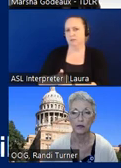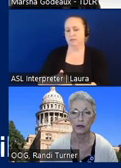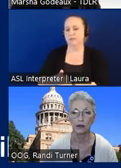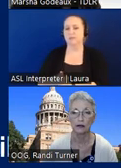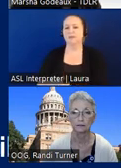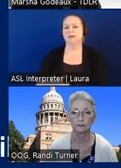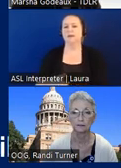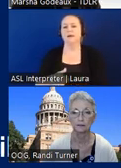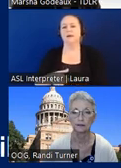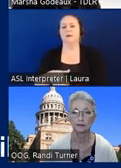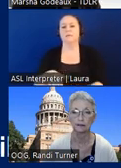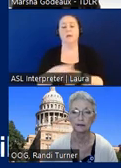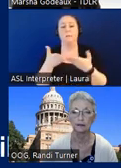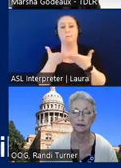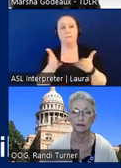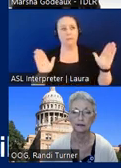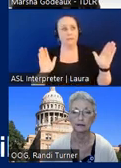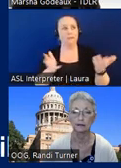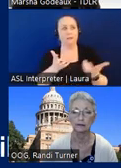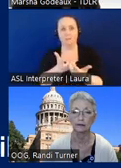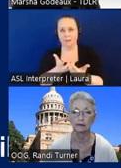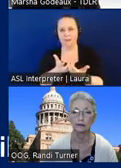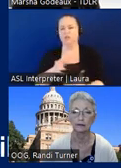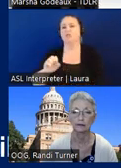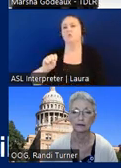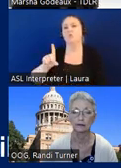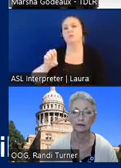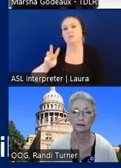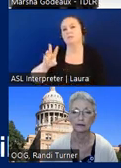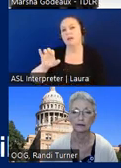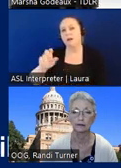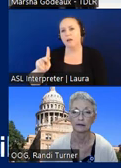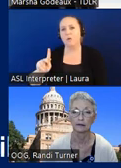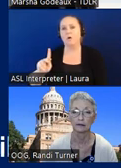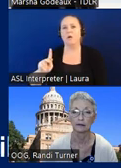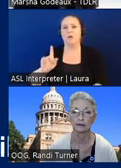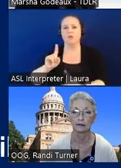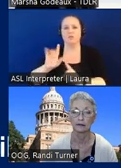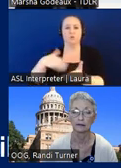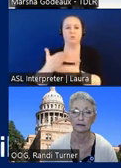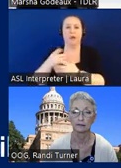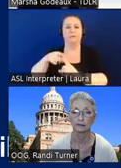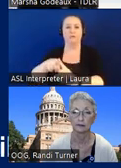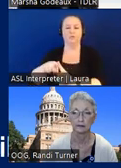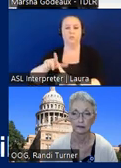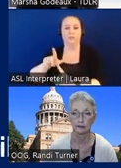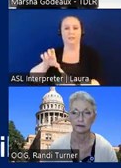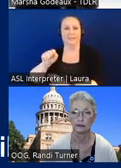areas of public accommodation so the the sidewalk get to the leasing office the parking for the